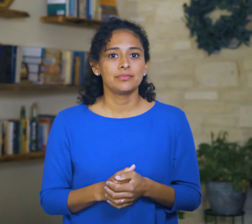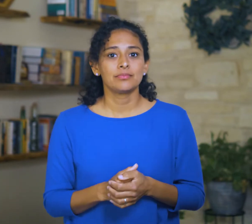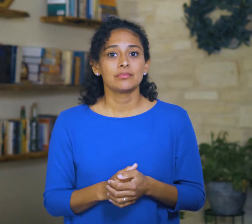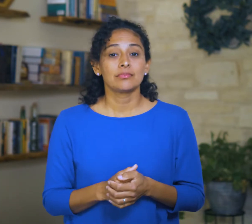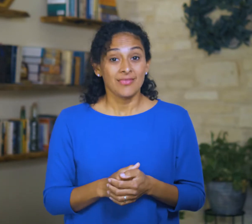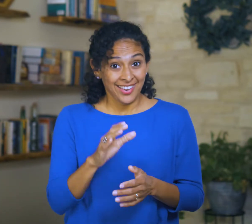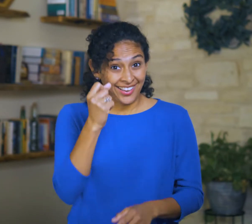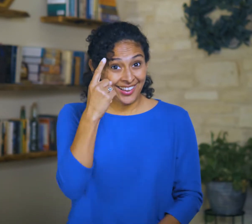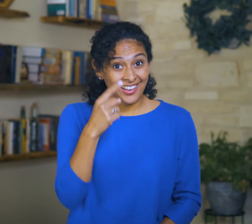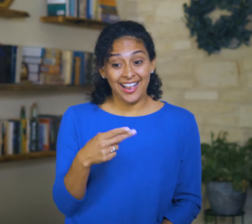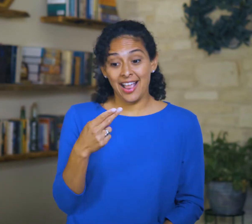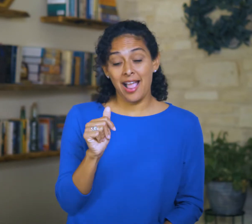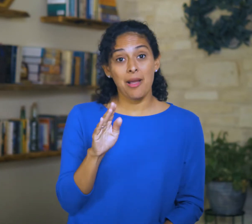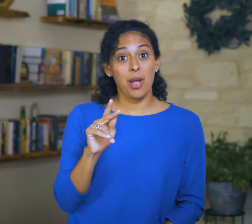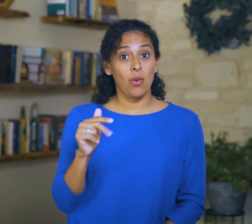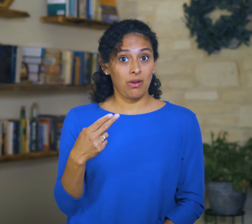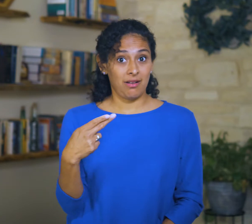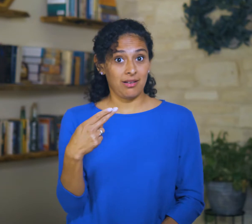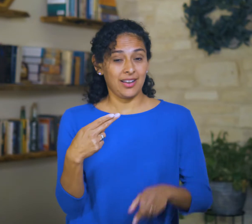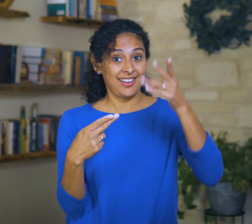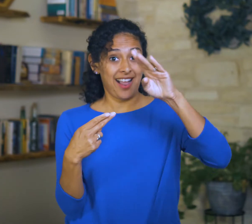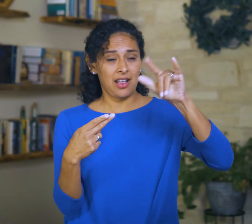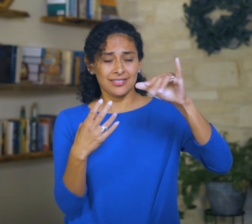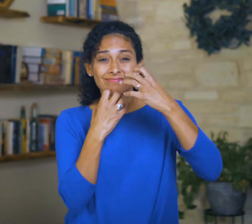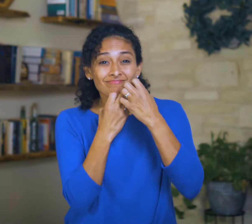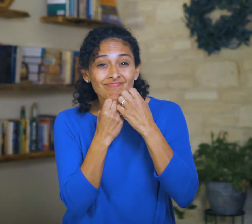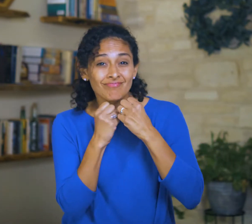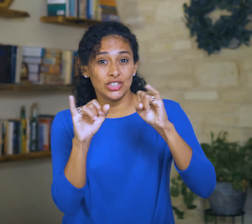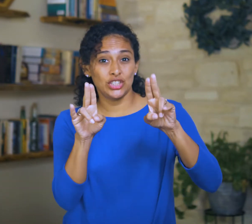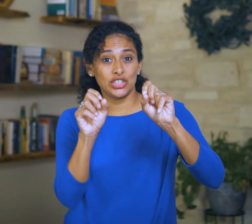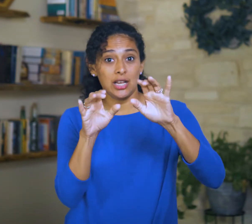But just because they care about the same thing